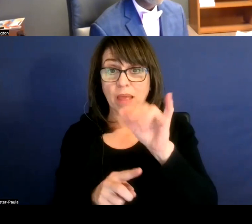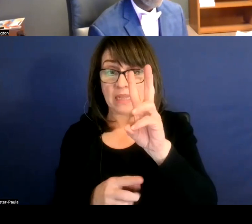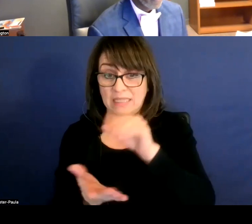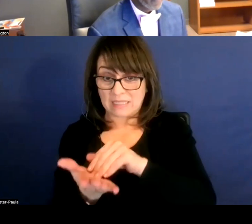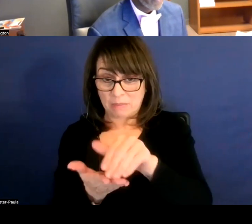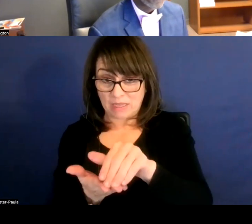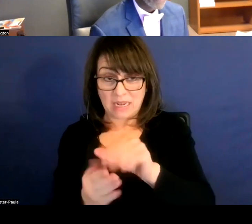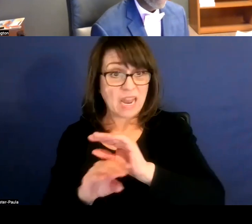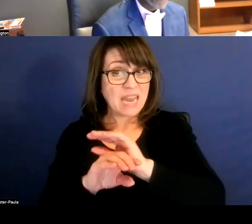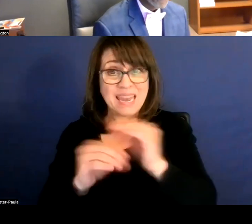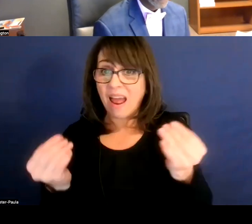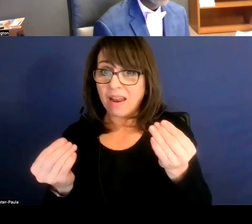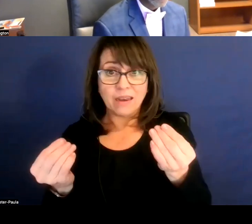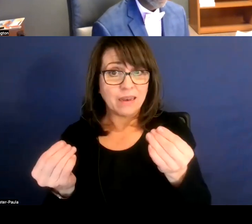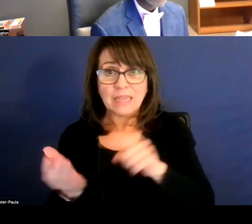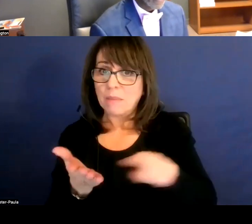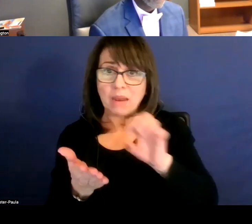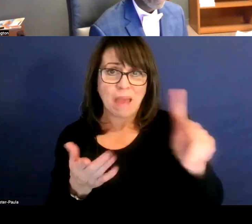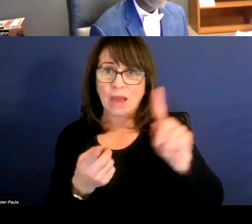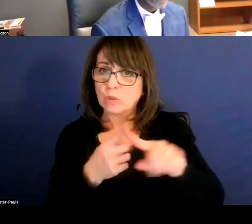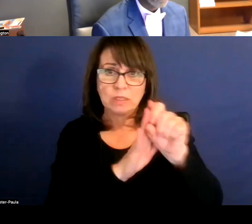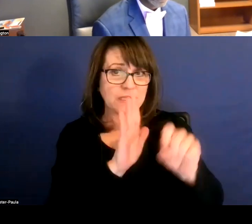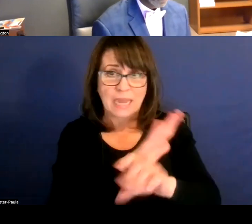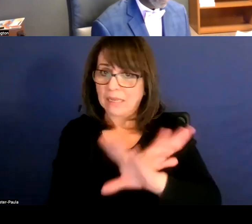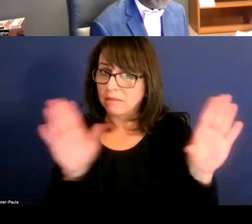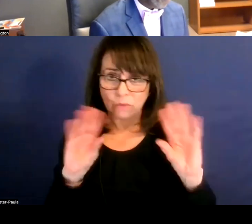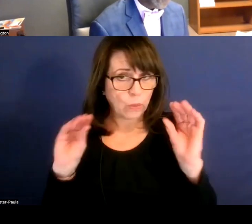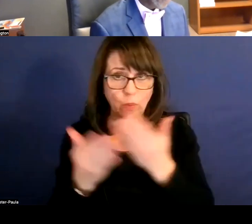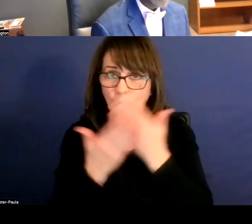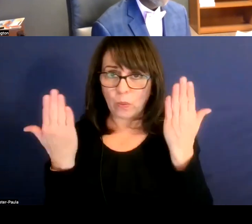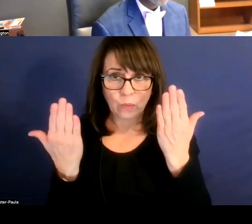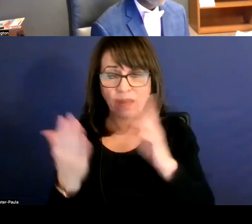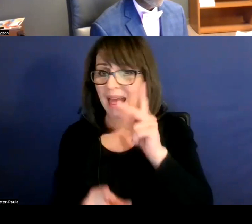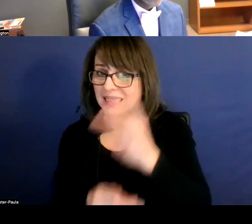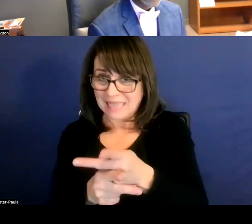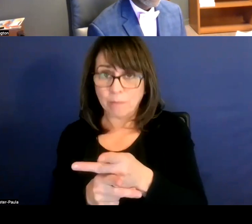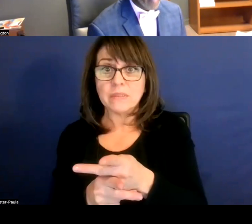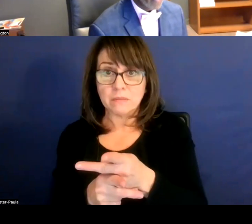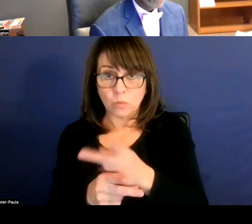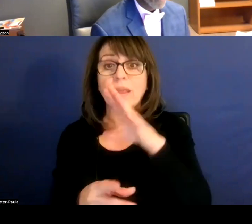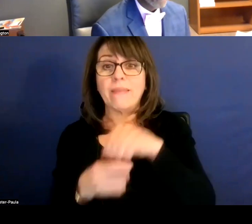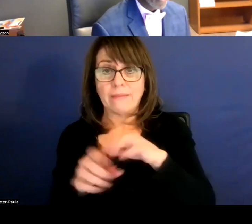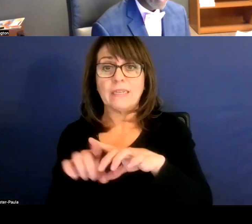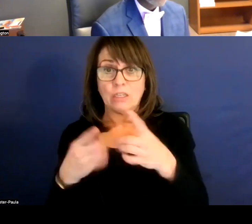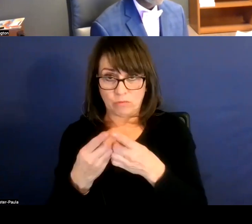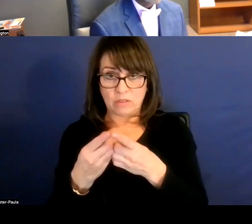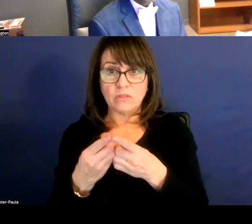none of it is subject to recapture. So all tax dollars derived from the golden pennies stay here in Round Rock ISD.